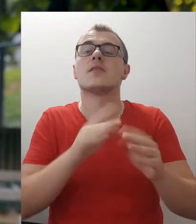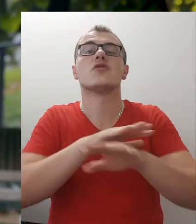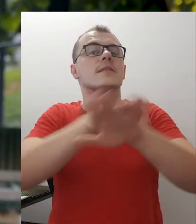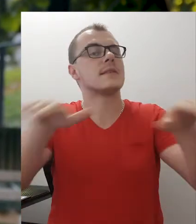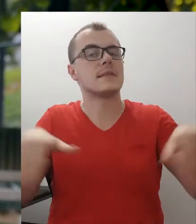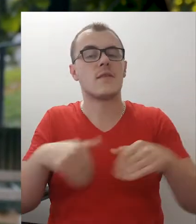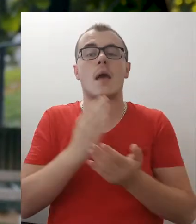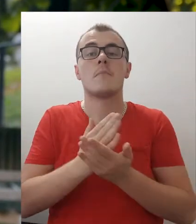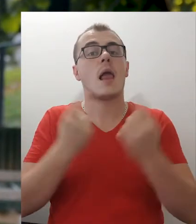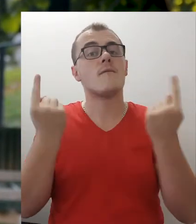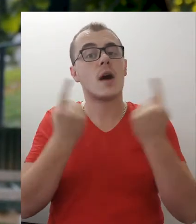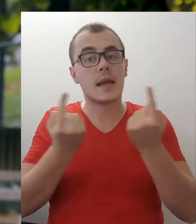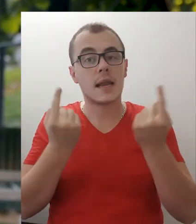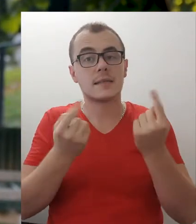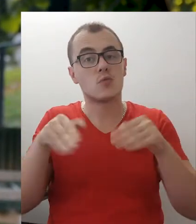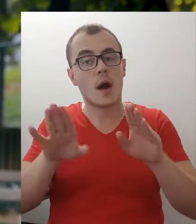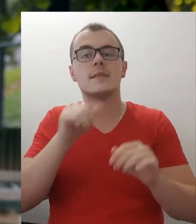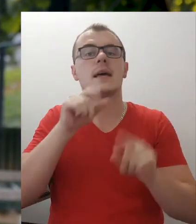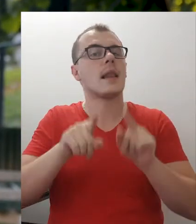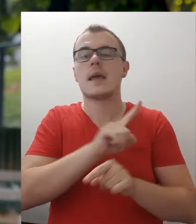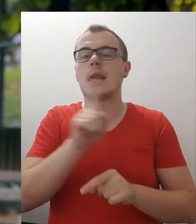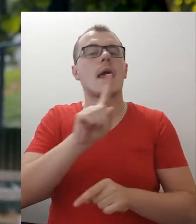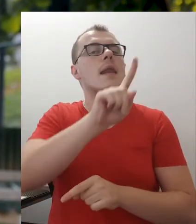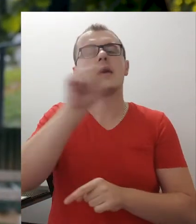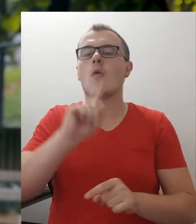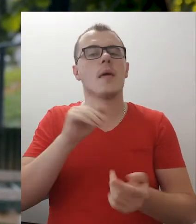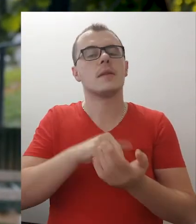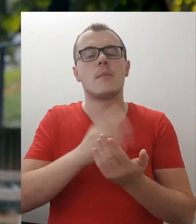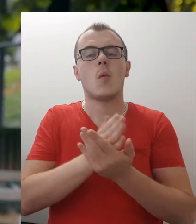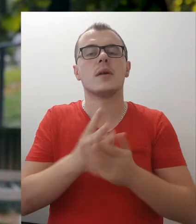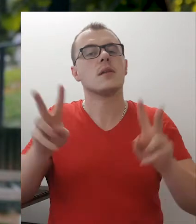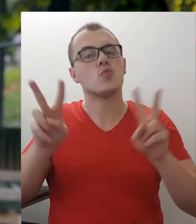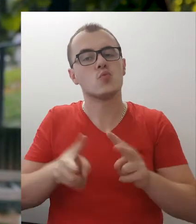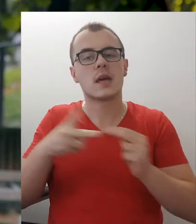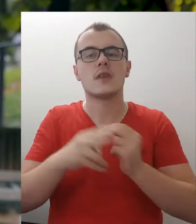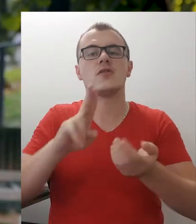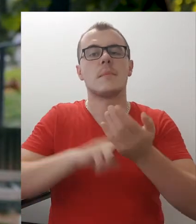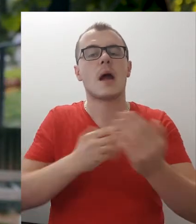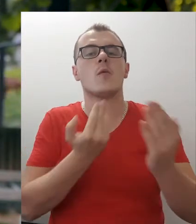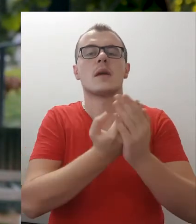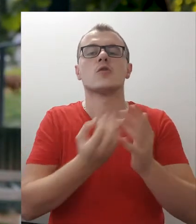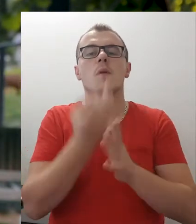State of emergency or not, no one should be denied the right of access to information